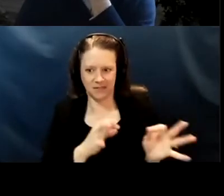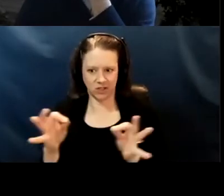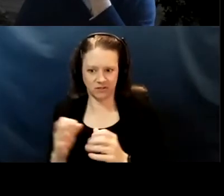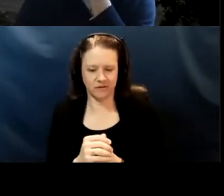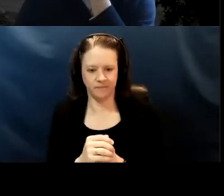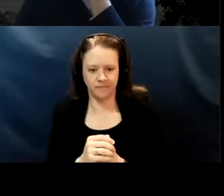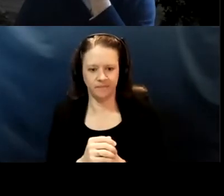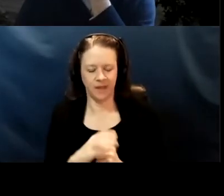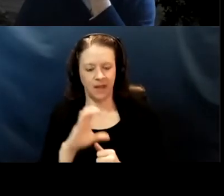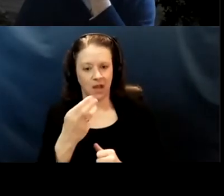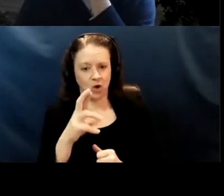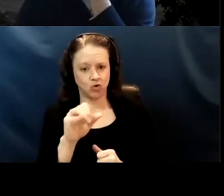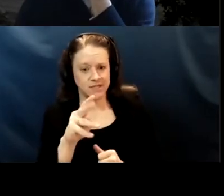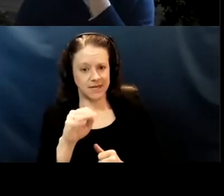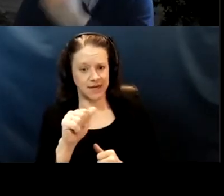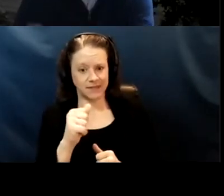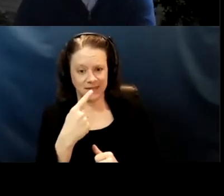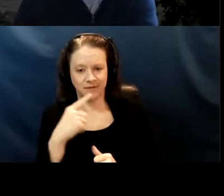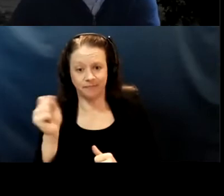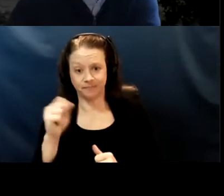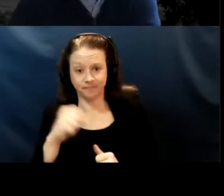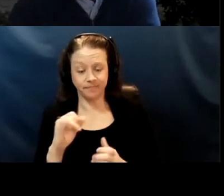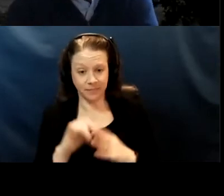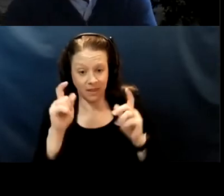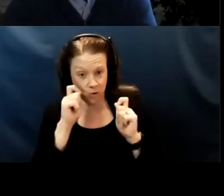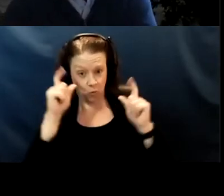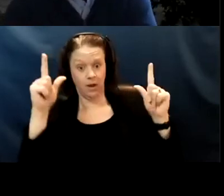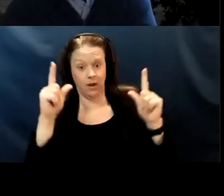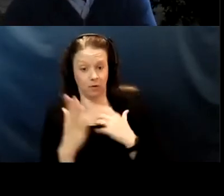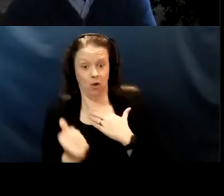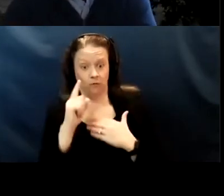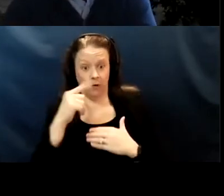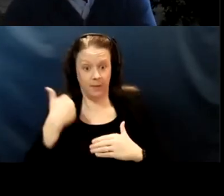Yeah I think it's definitely been a wake up call for me and for CFLC and...